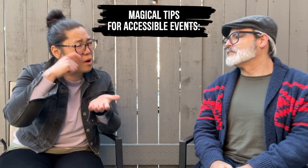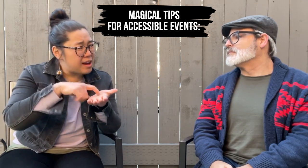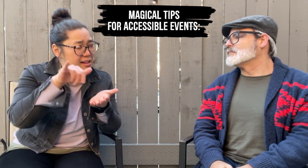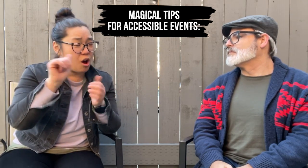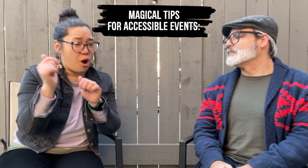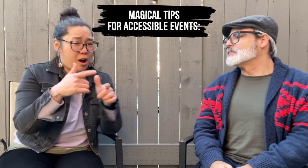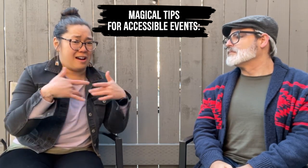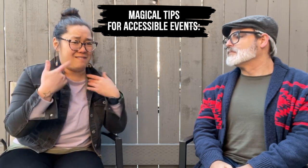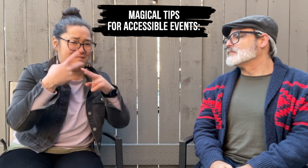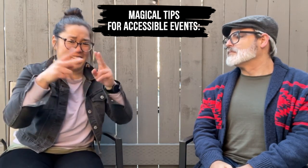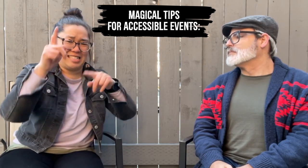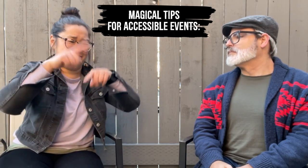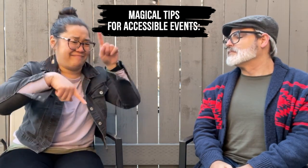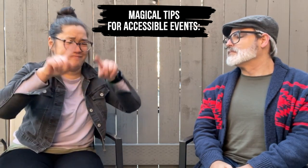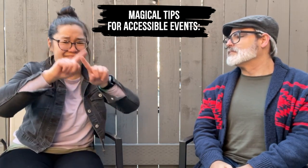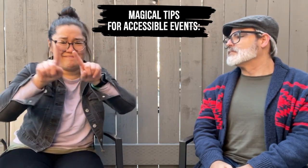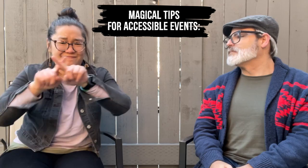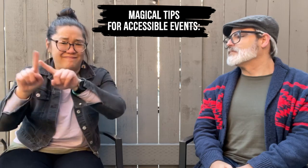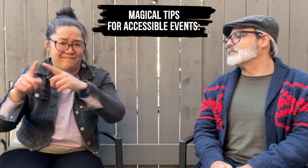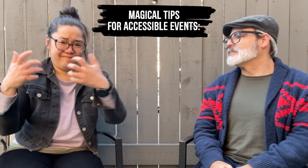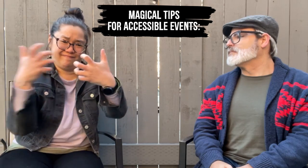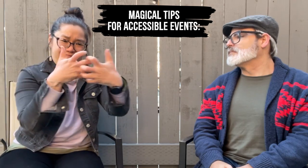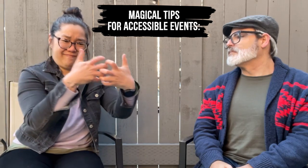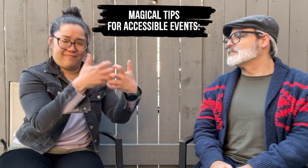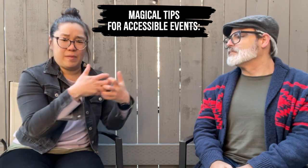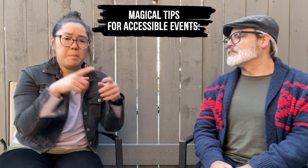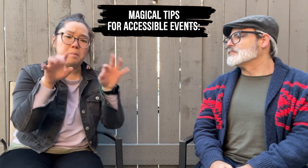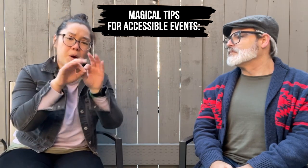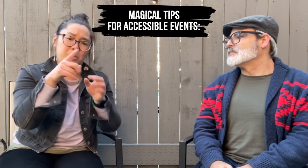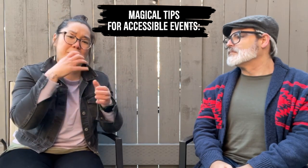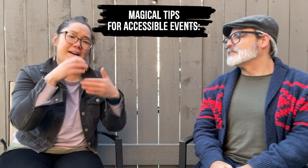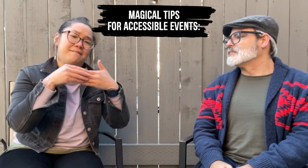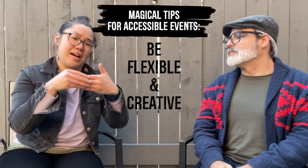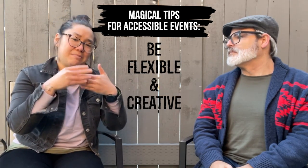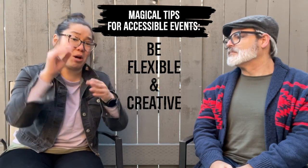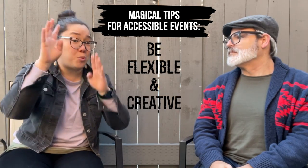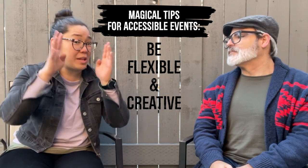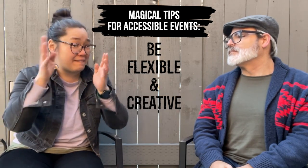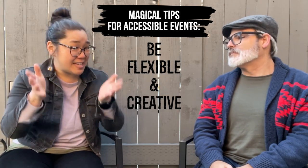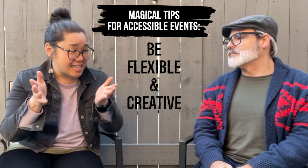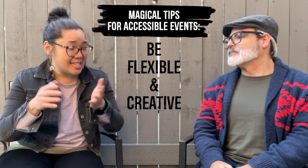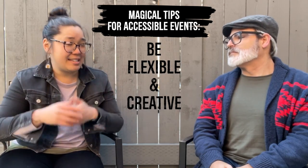Remember that all events are different. It's important to be flexible and creative.